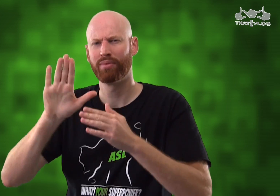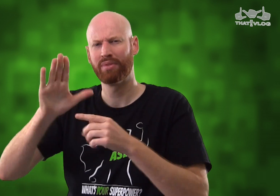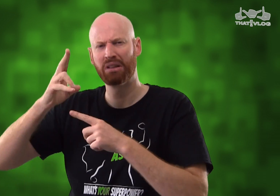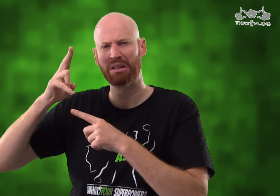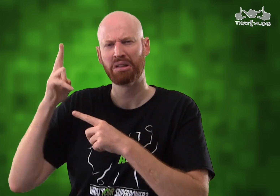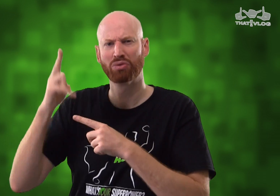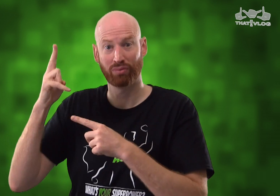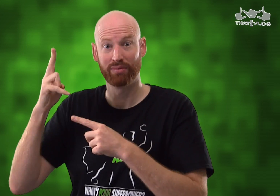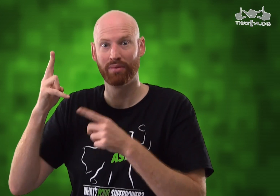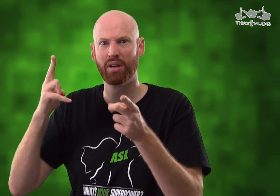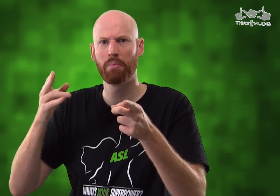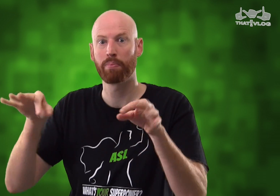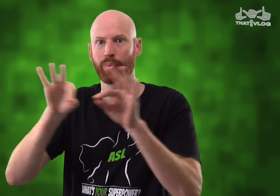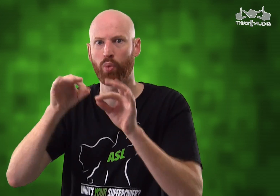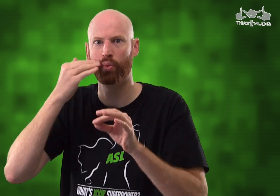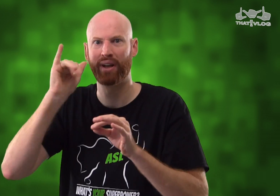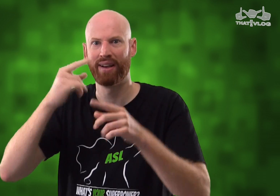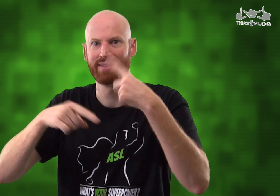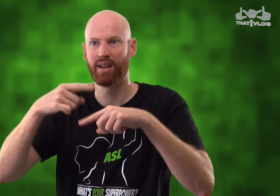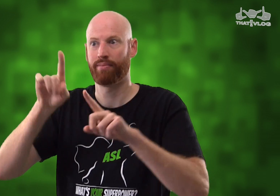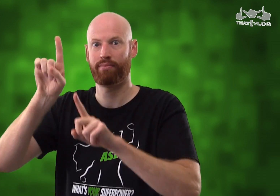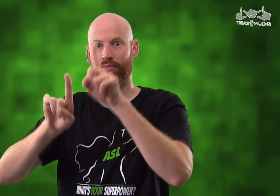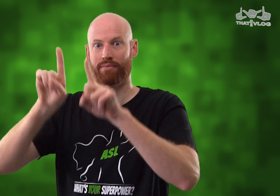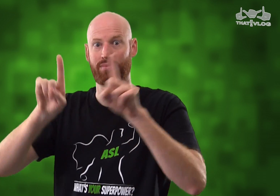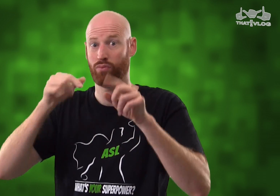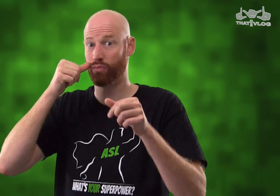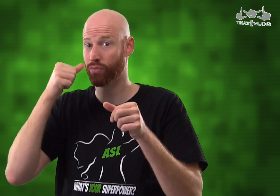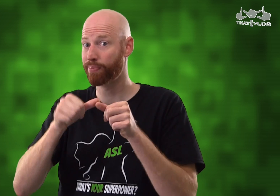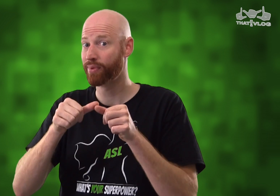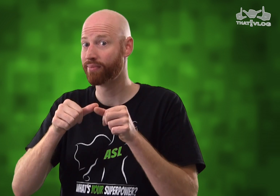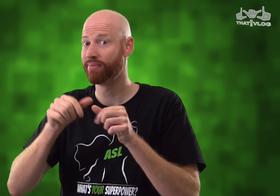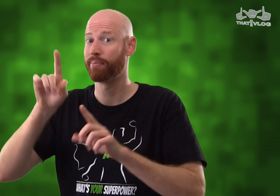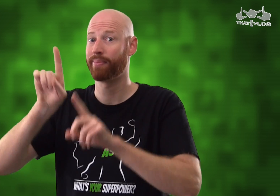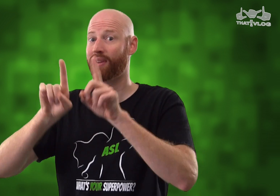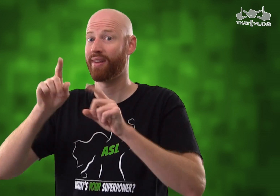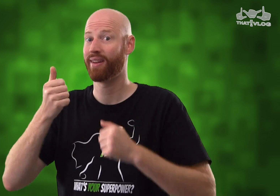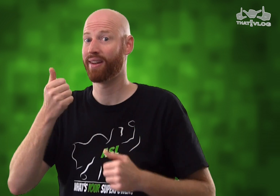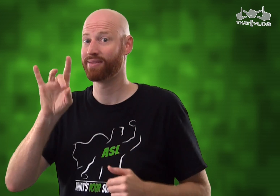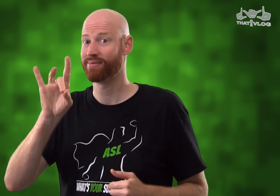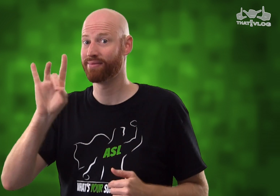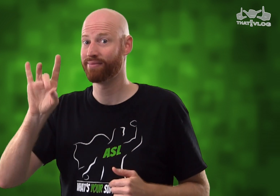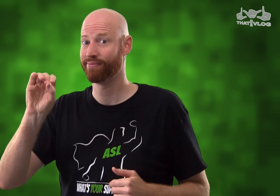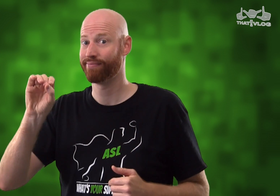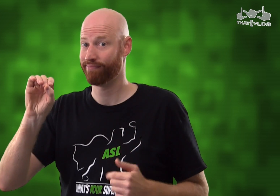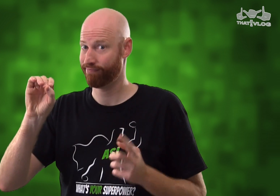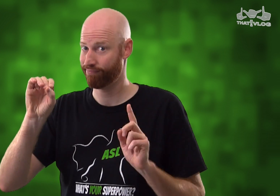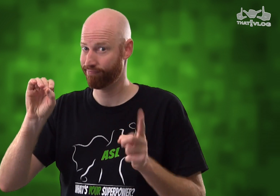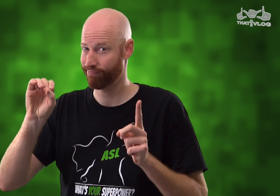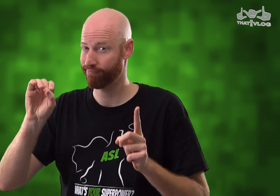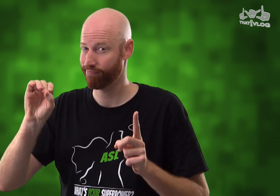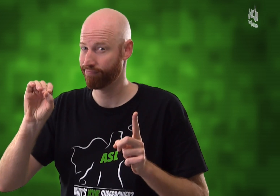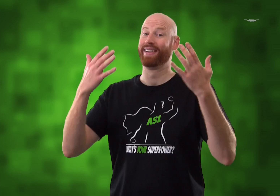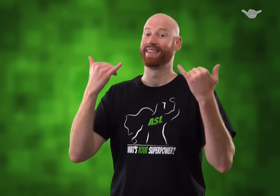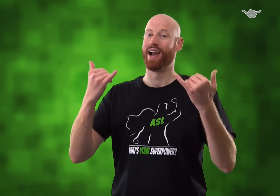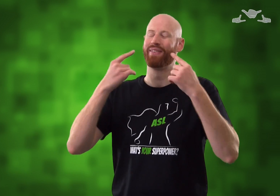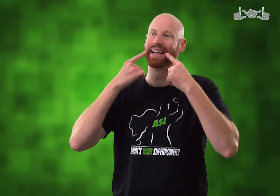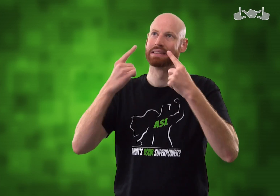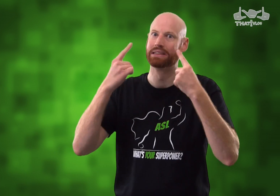ASL Community history, it's important to know that sign for "Milan" because you might remember what happened in Milan, in 1880.